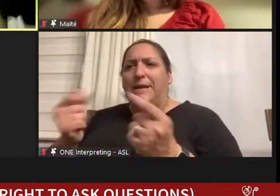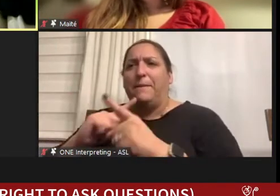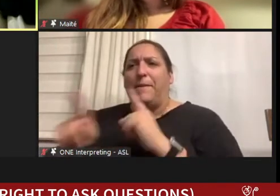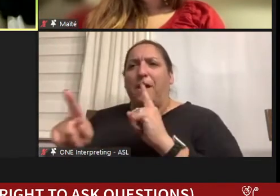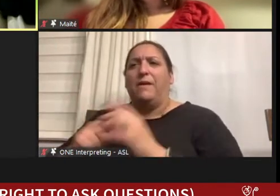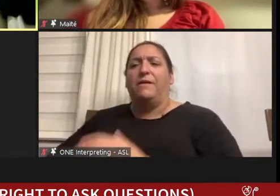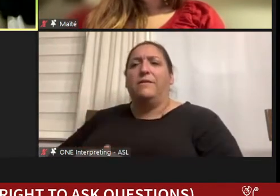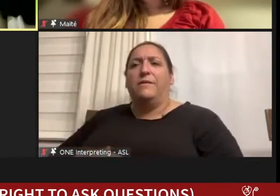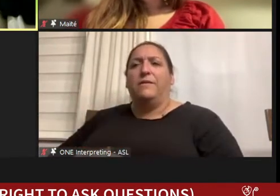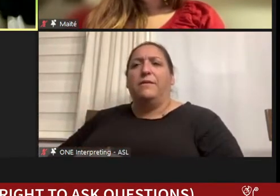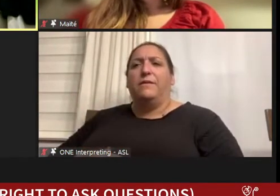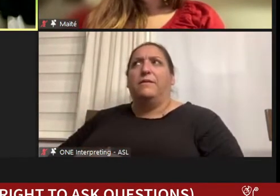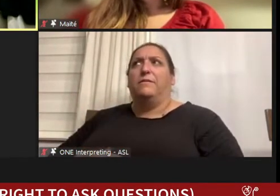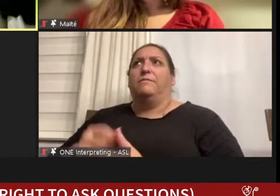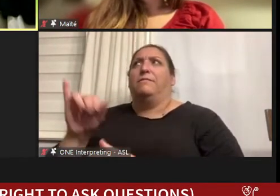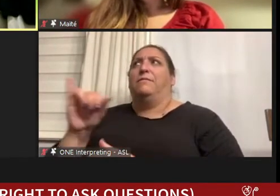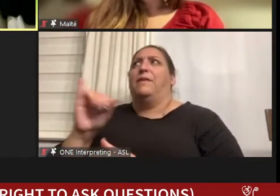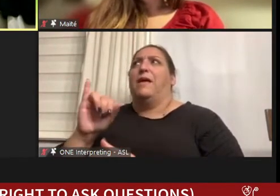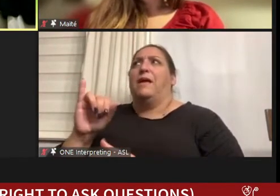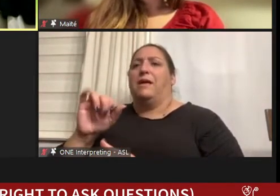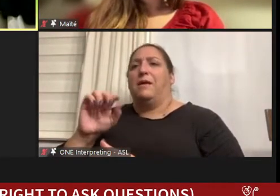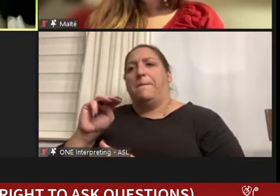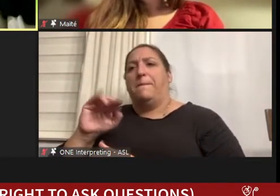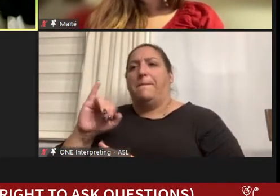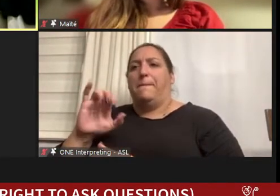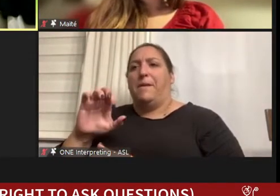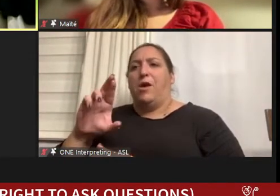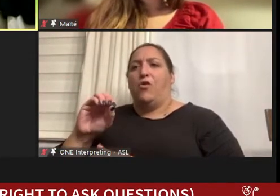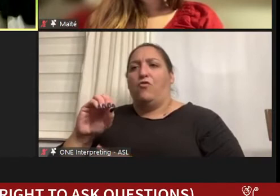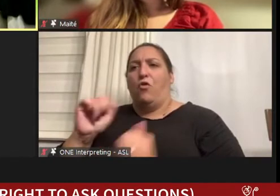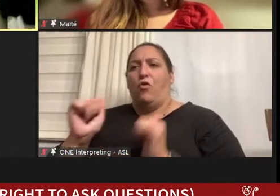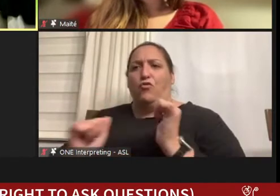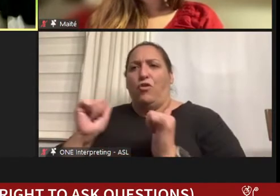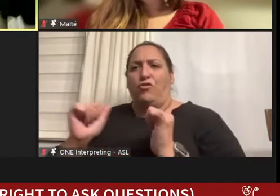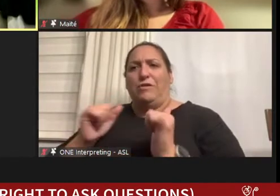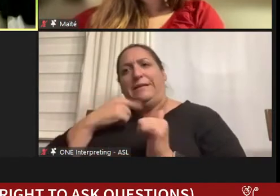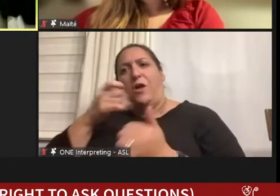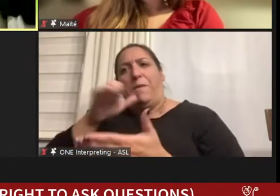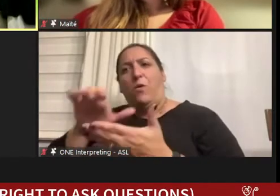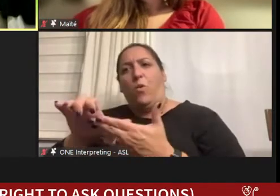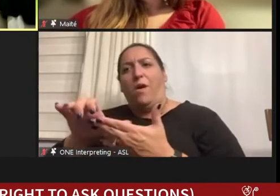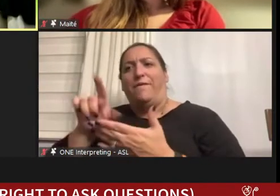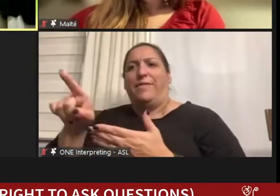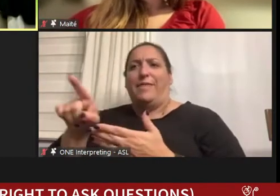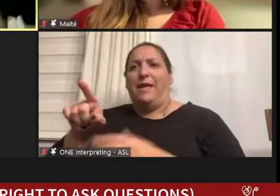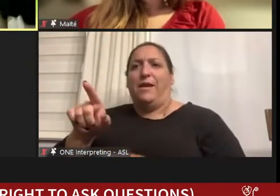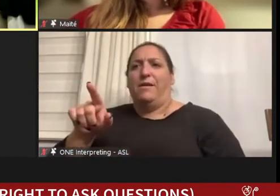things like microaggressions where somebody tells my wife that she is an angel for being with me.